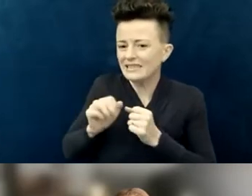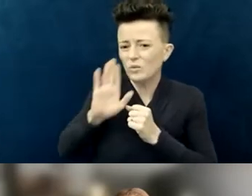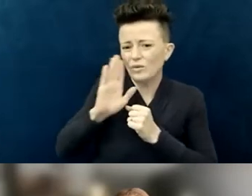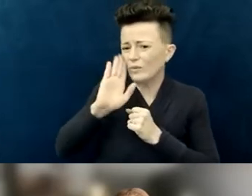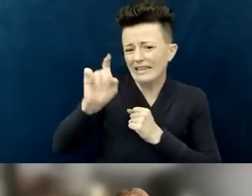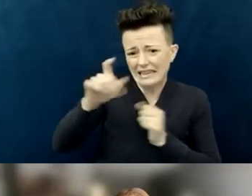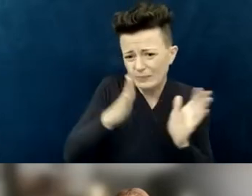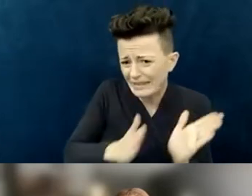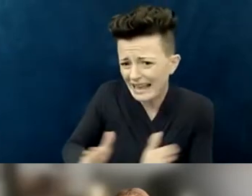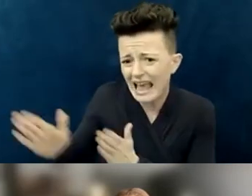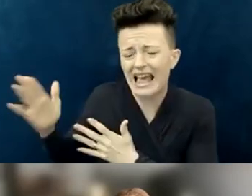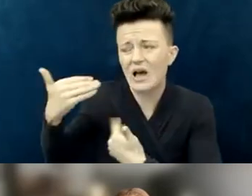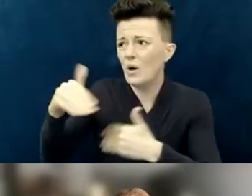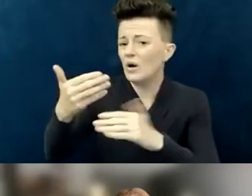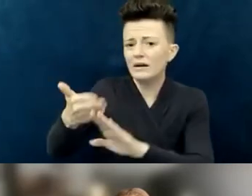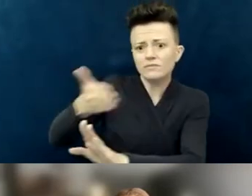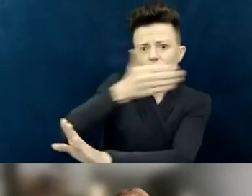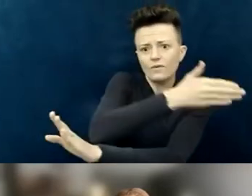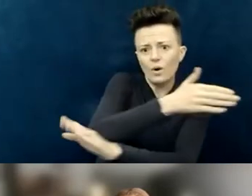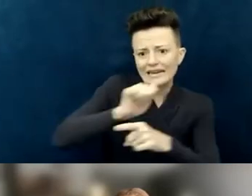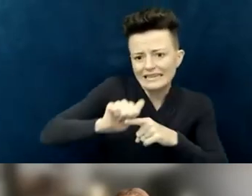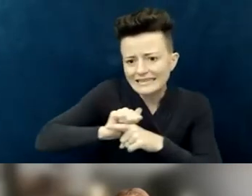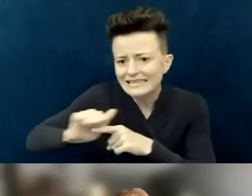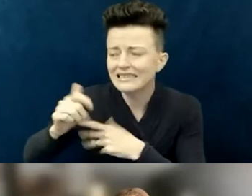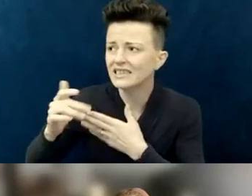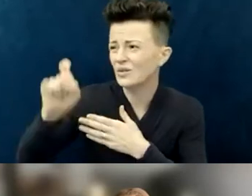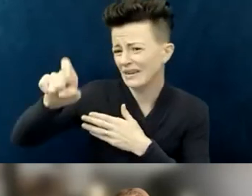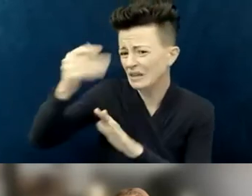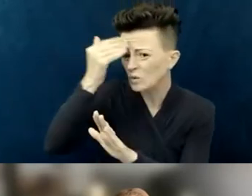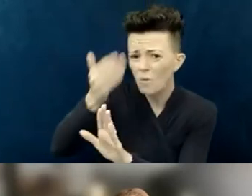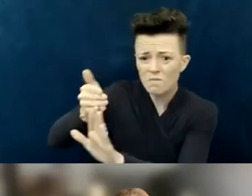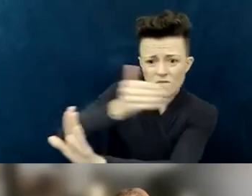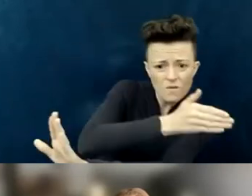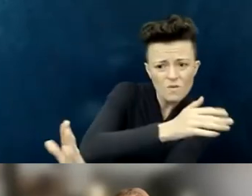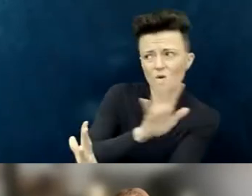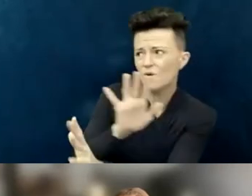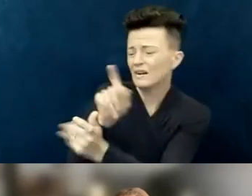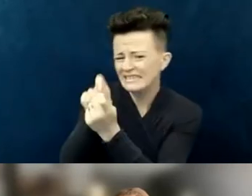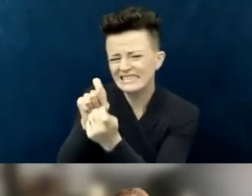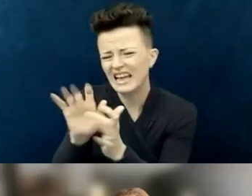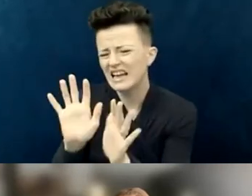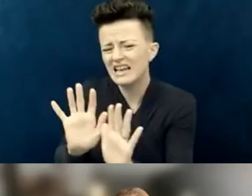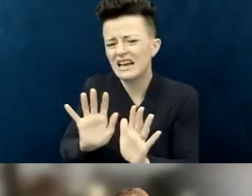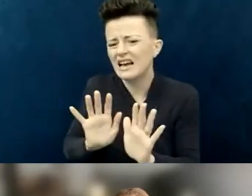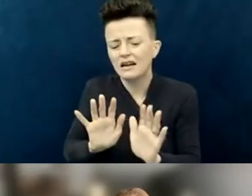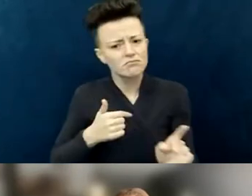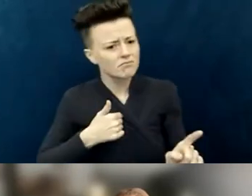"and we'd have to know so far in advance" and all that. And I said, "We can do that.